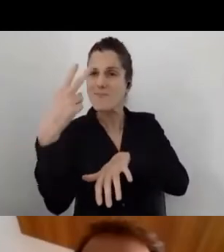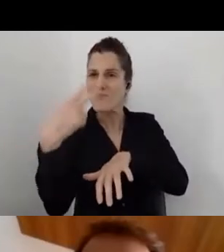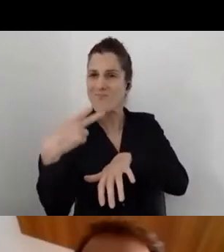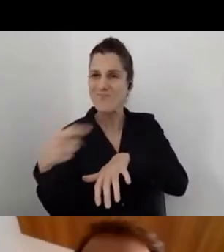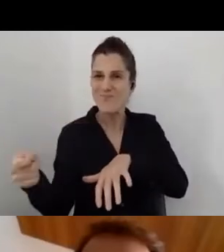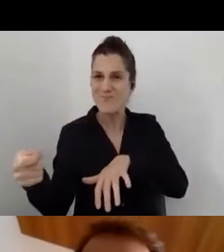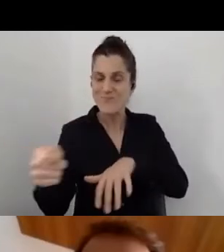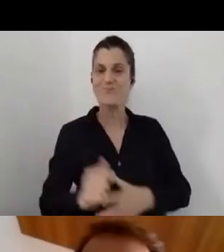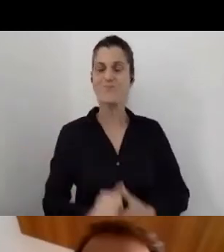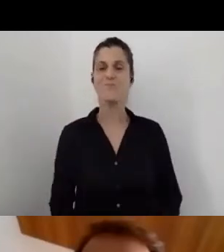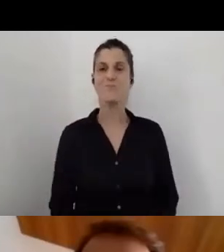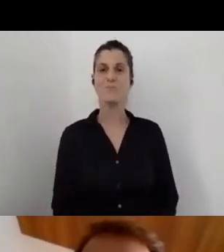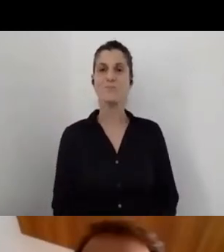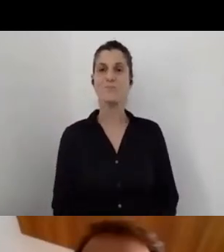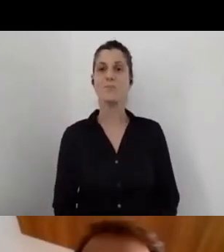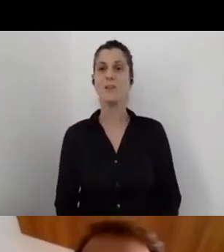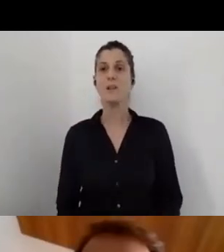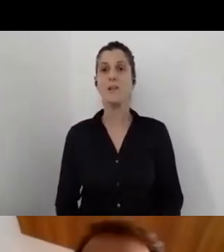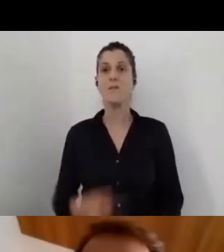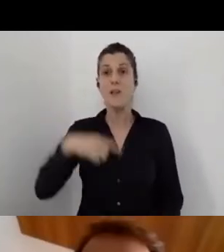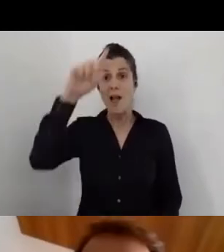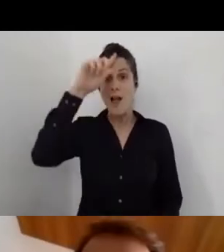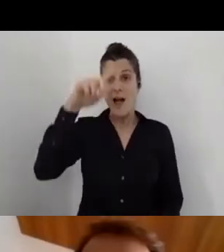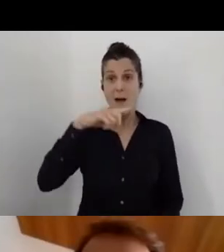My father, may he rest in peace,